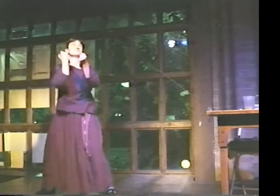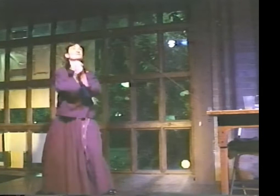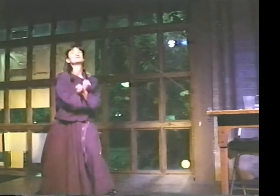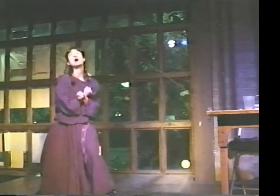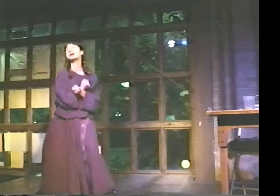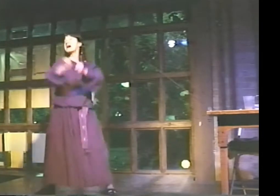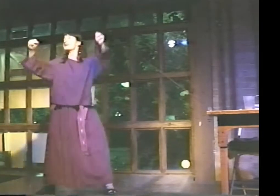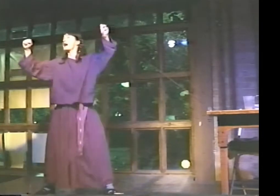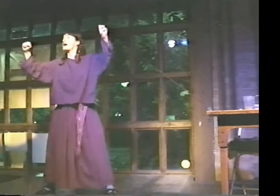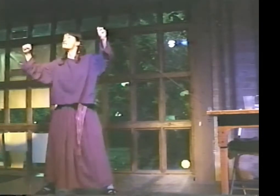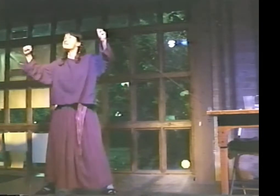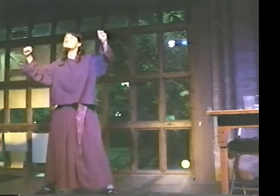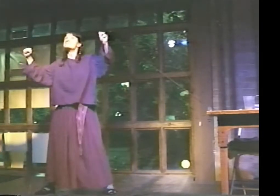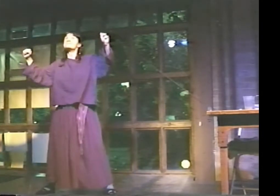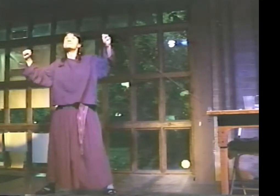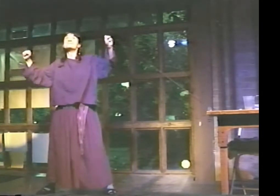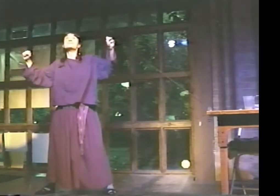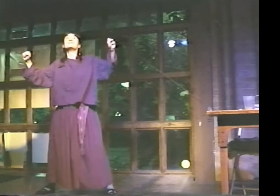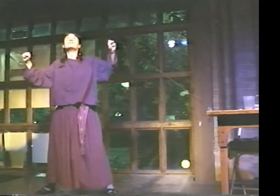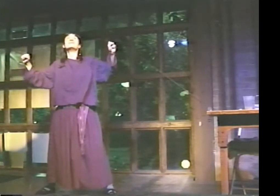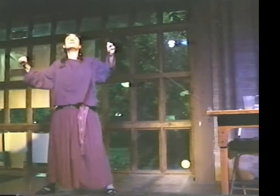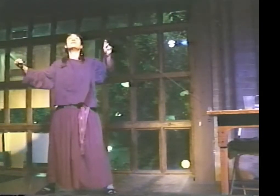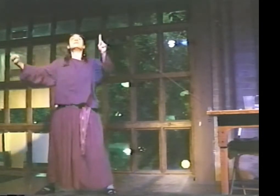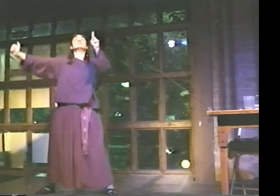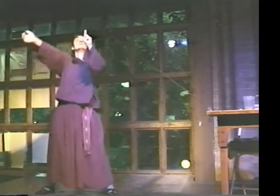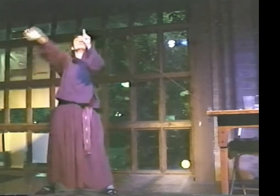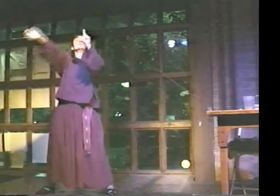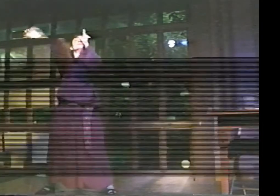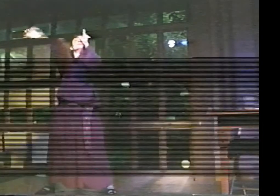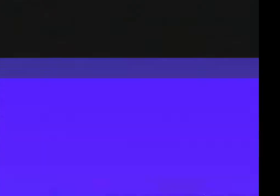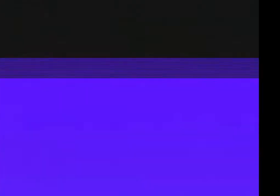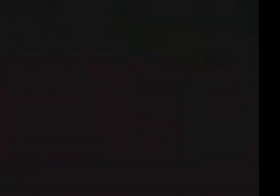FREEDOM AND THE STAR...